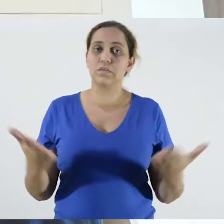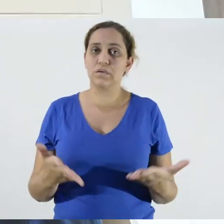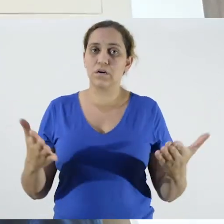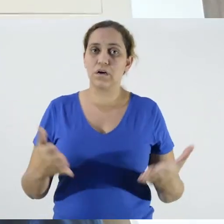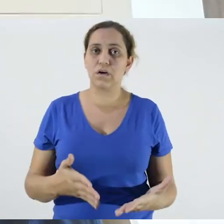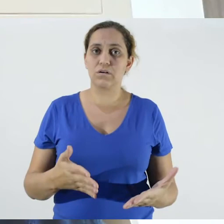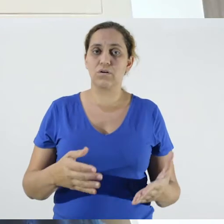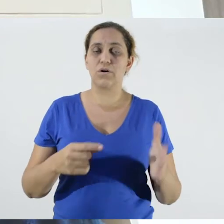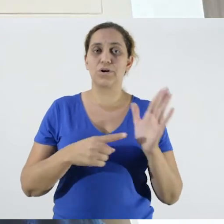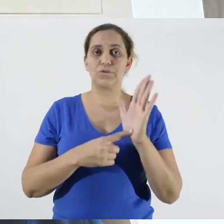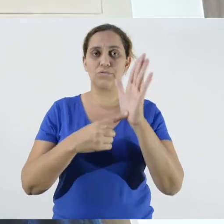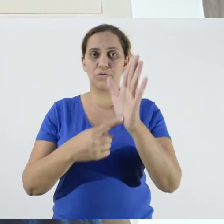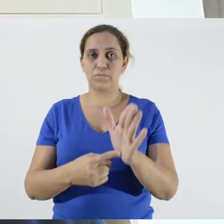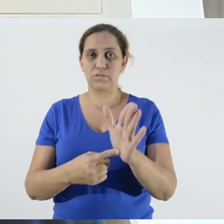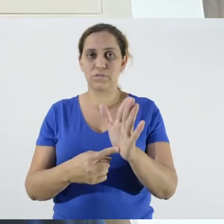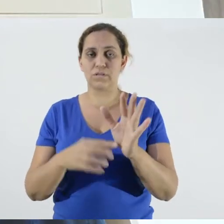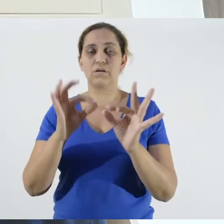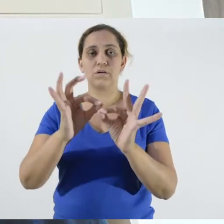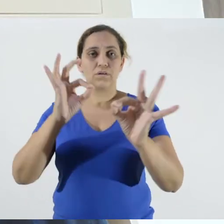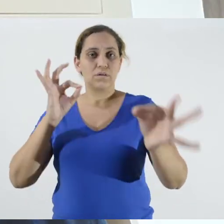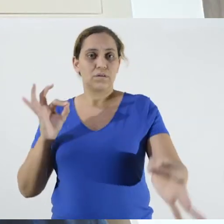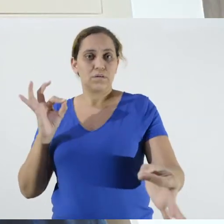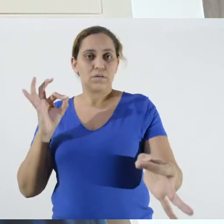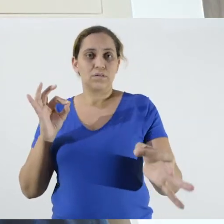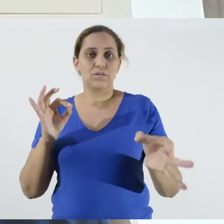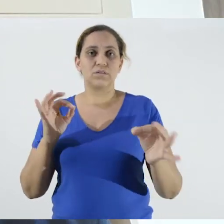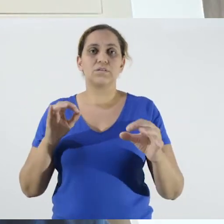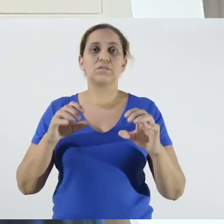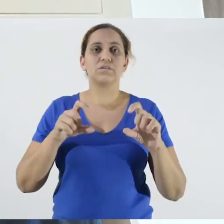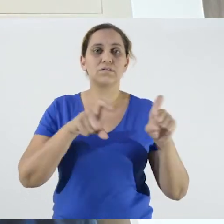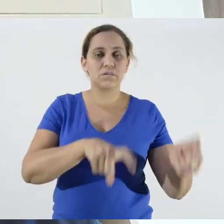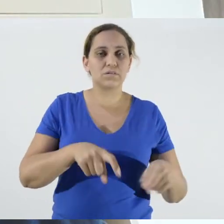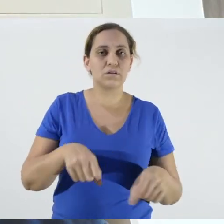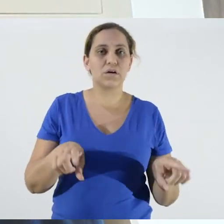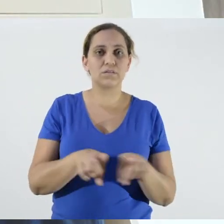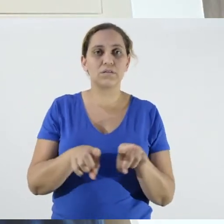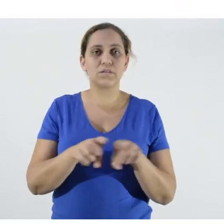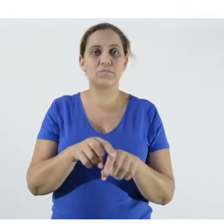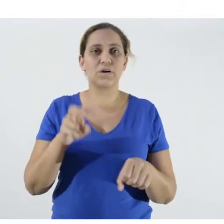for rural extension workers and inspection agents.